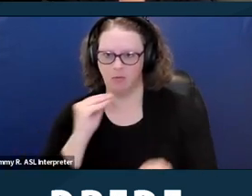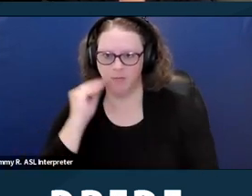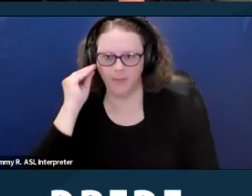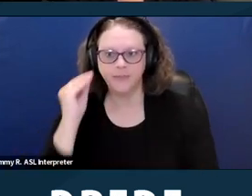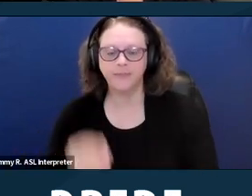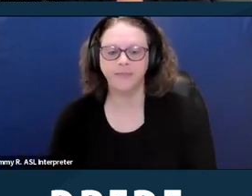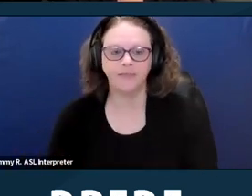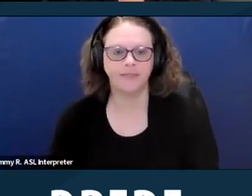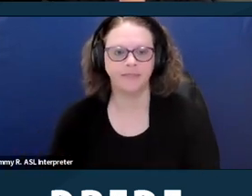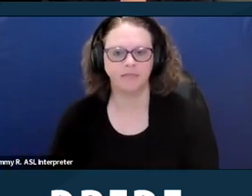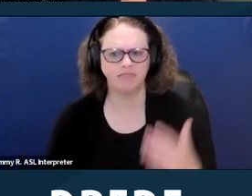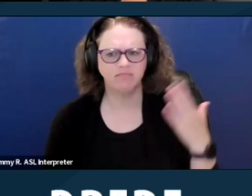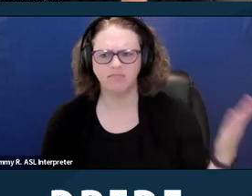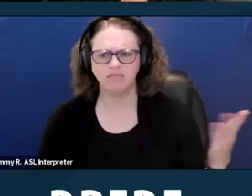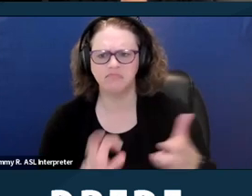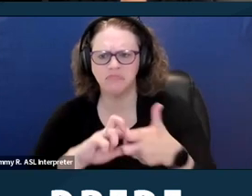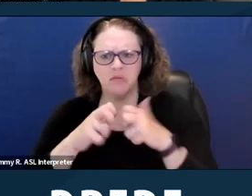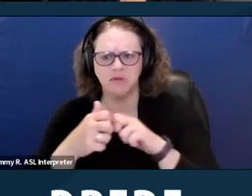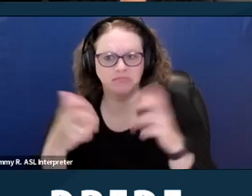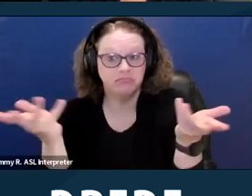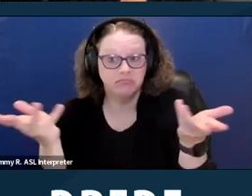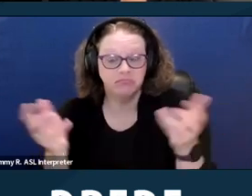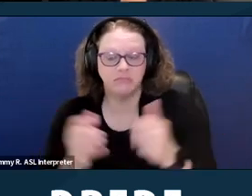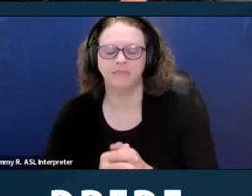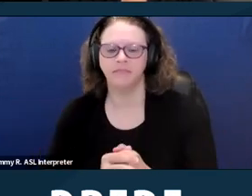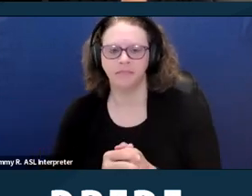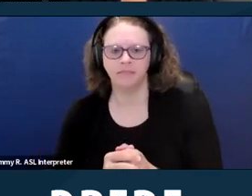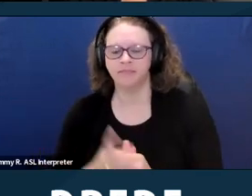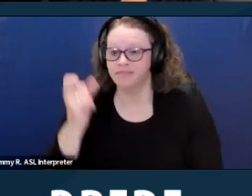So what is the problem? Well, we find that discrimination